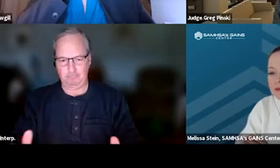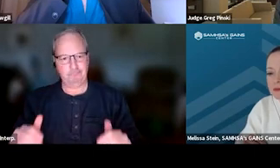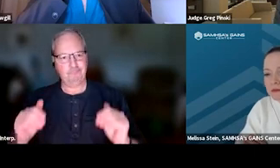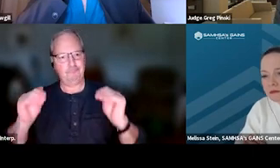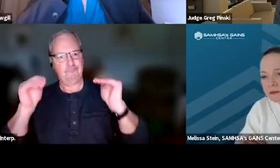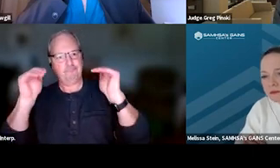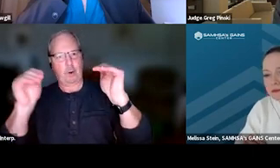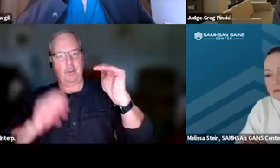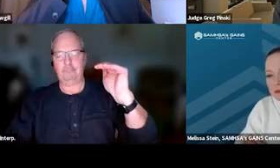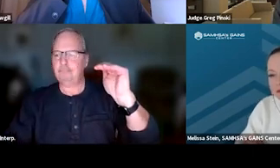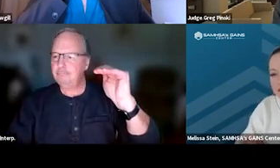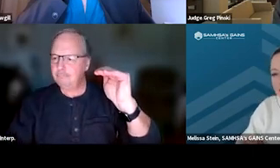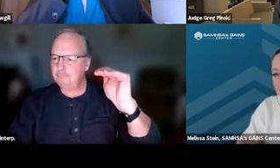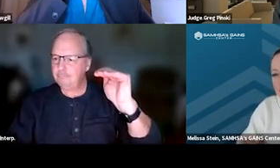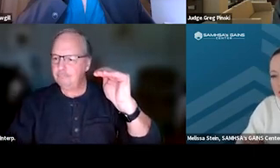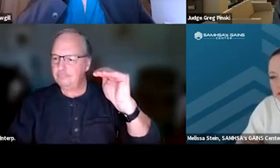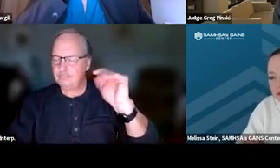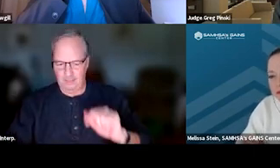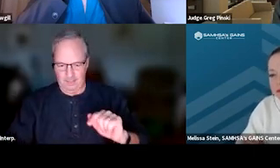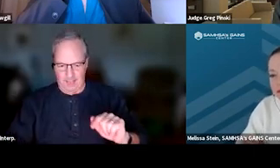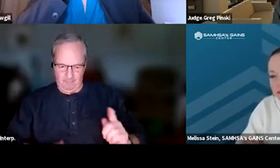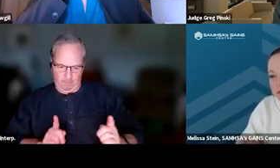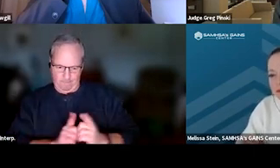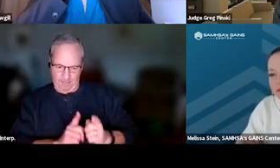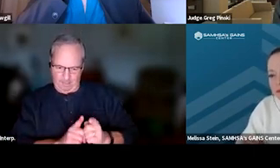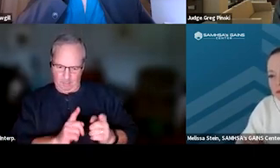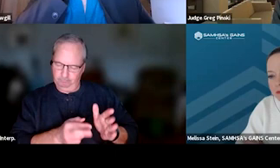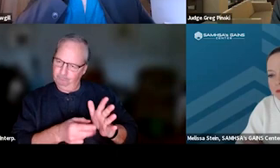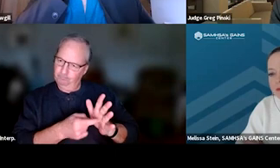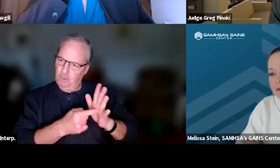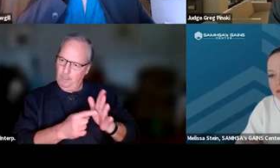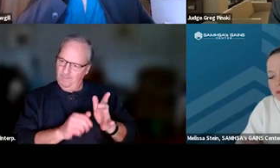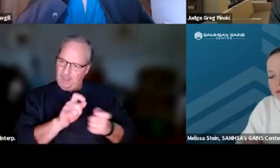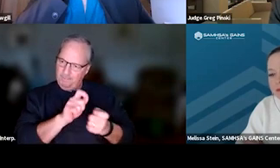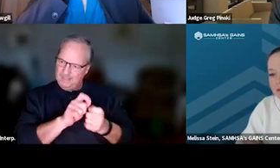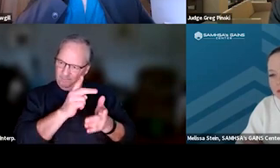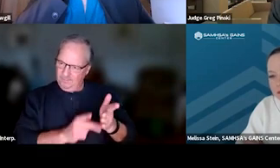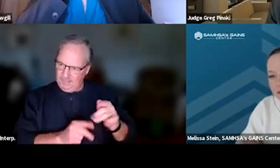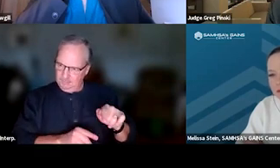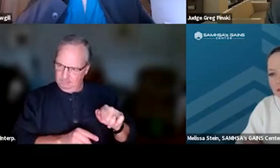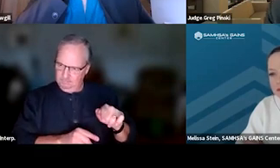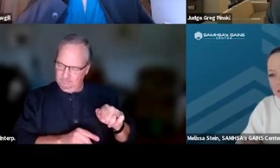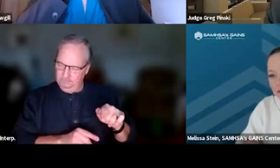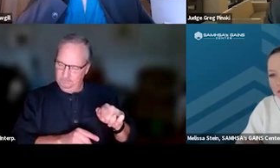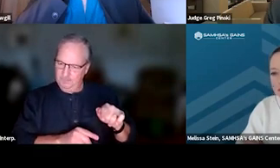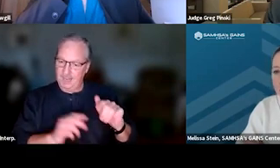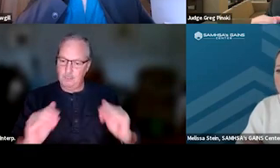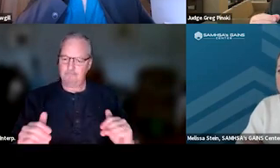they have met the benchmarks that you've set for that particular phase. And you promoted them to the next phase